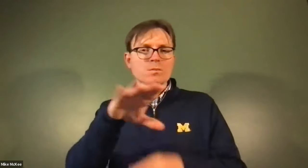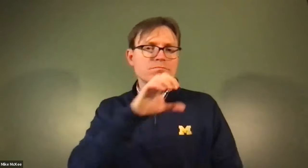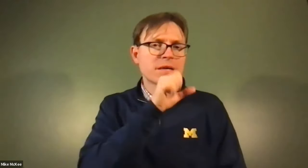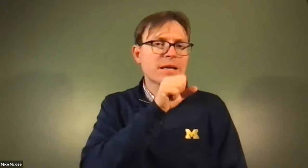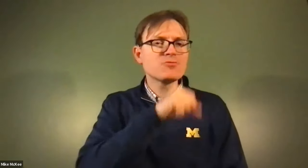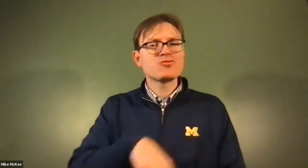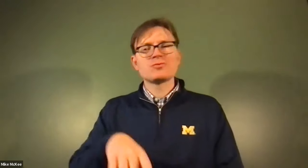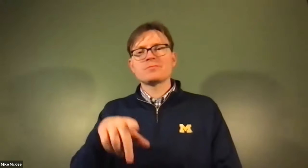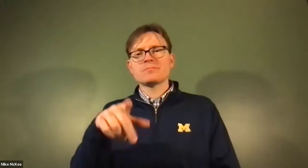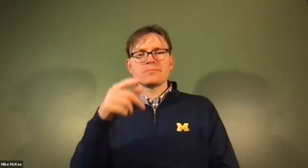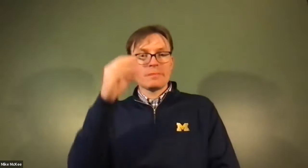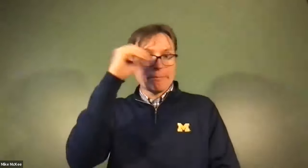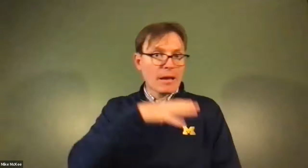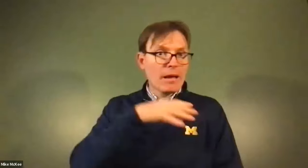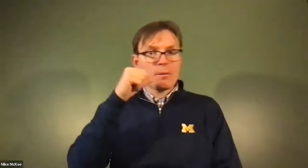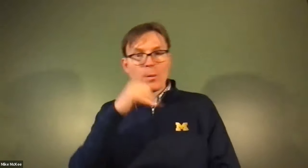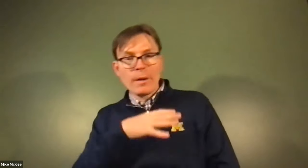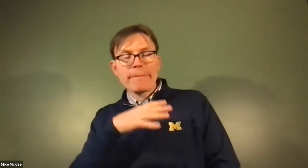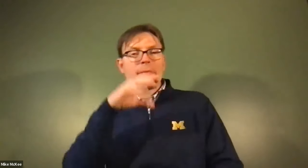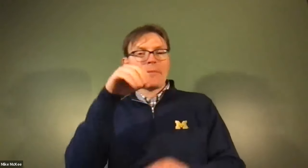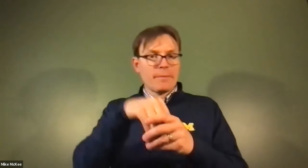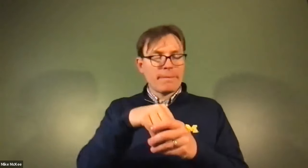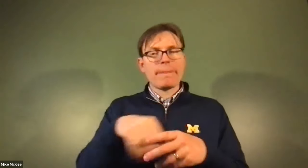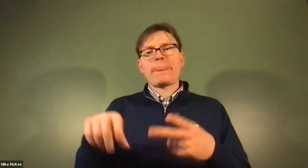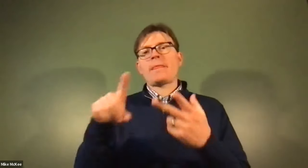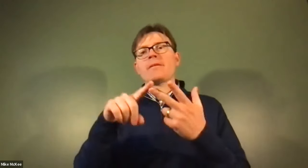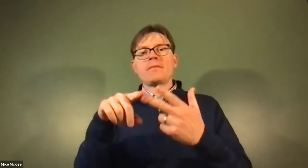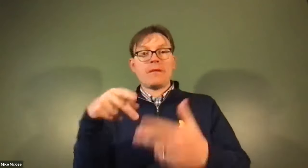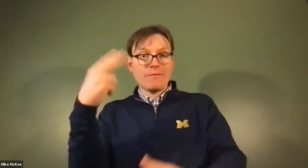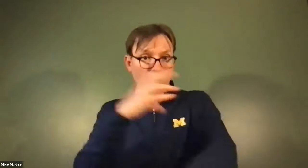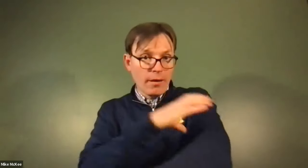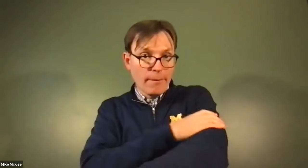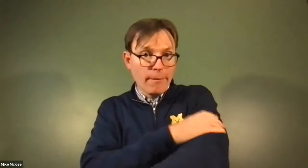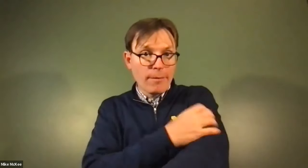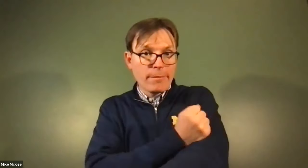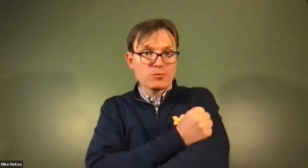James Cech: Because it's a calculated move based on your gender your age.